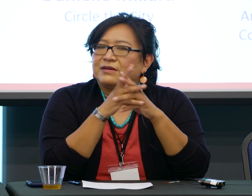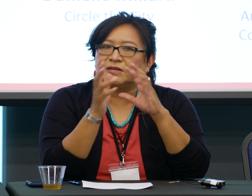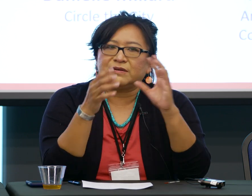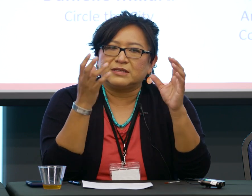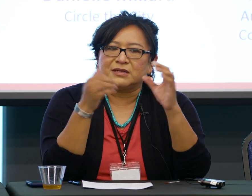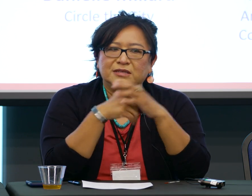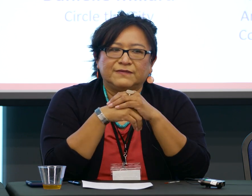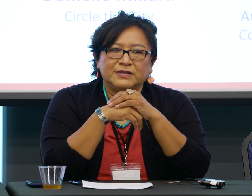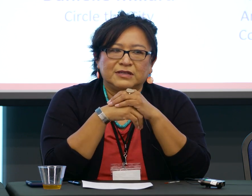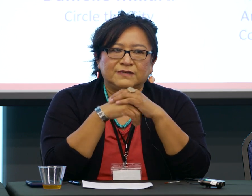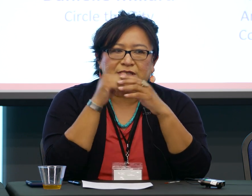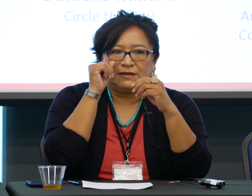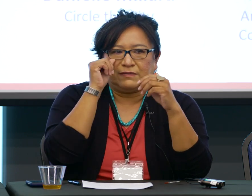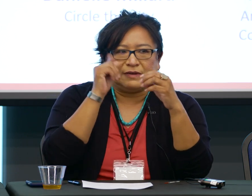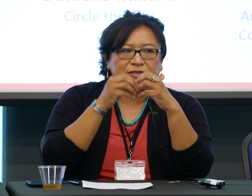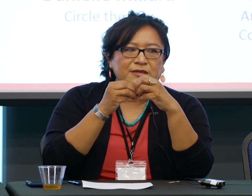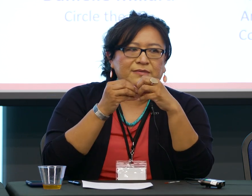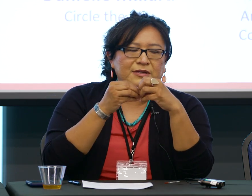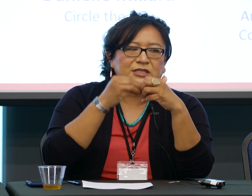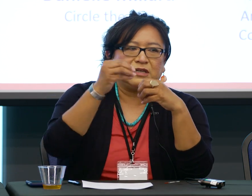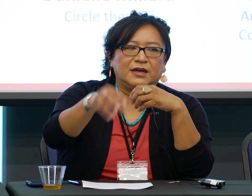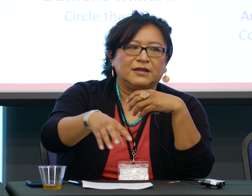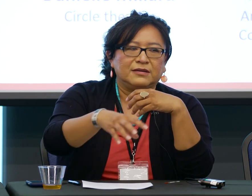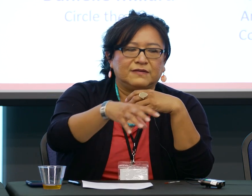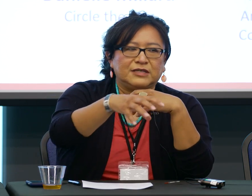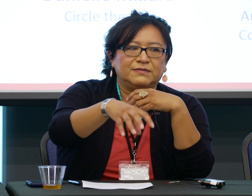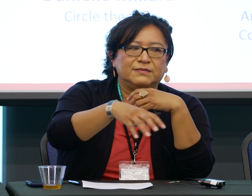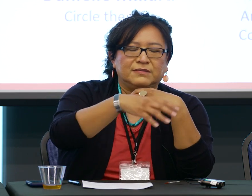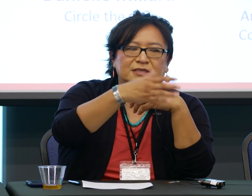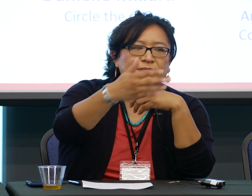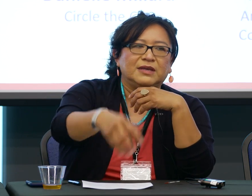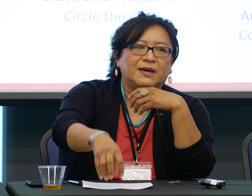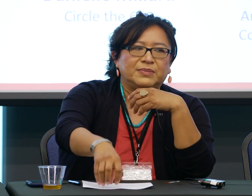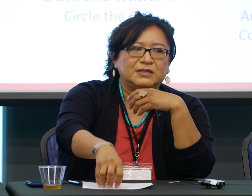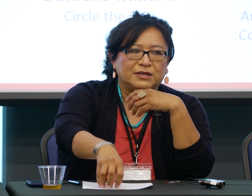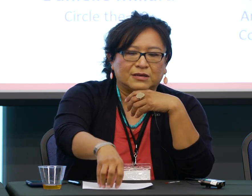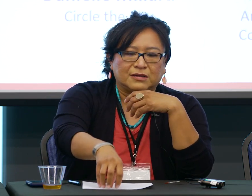But there's always a difference there. If she got, if she, something happened here